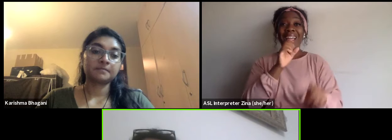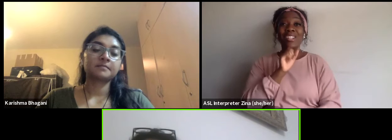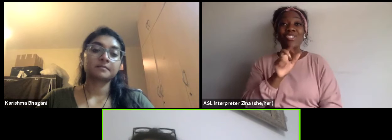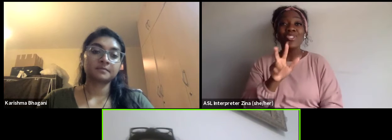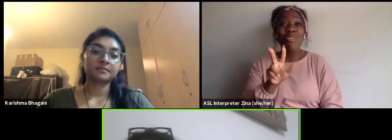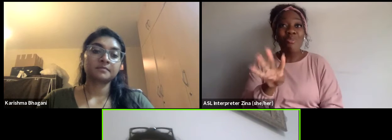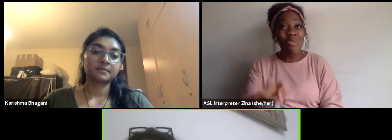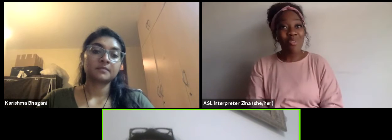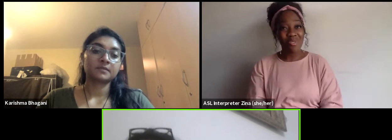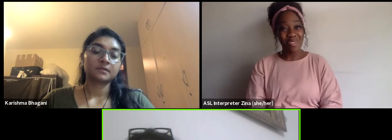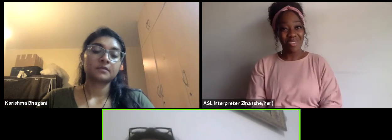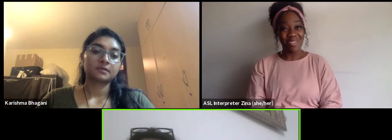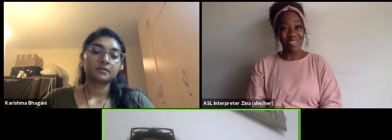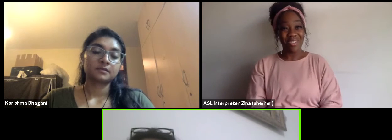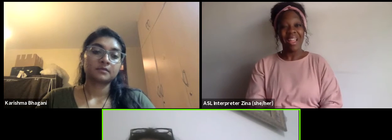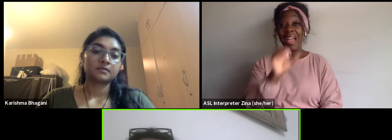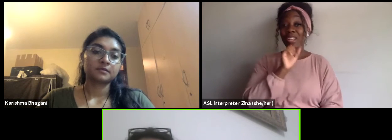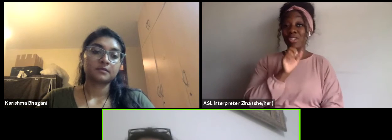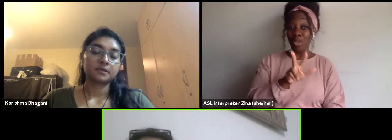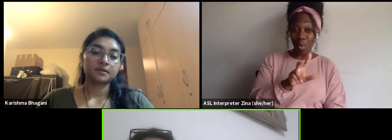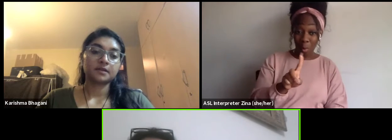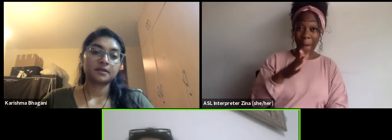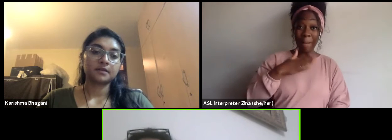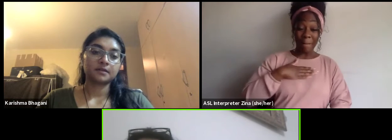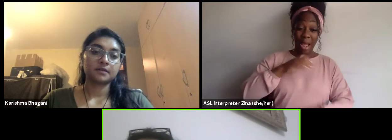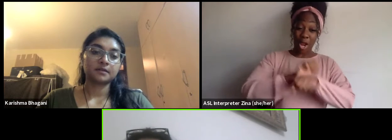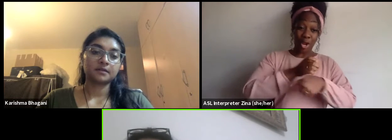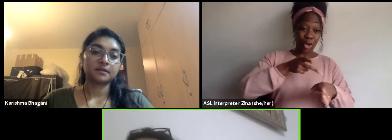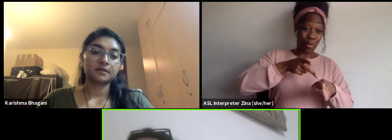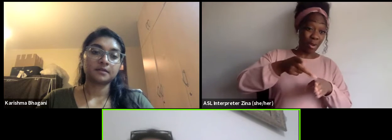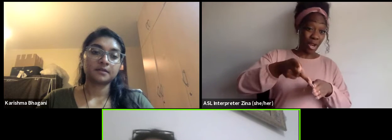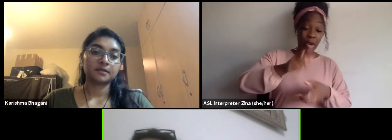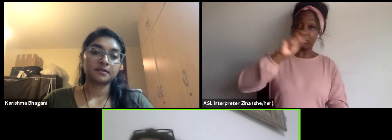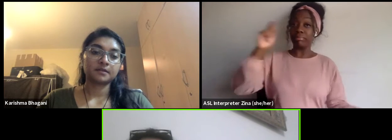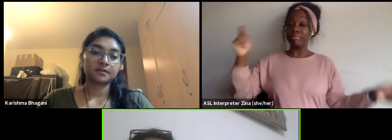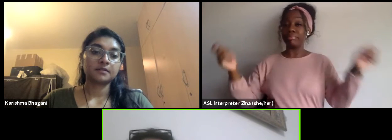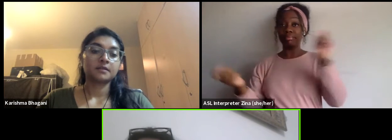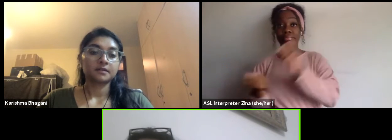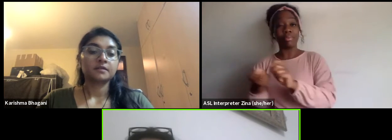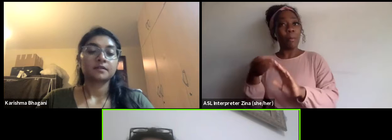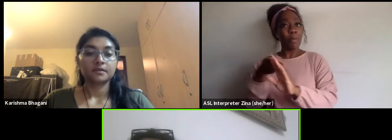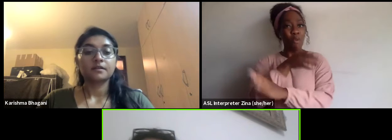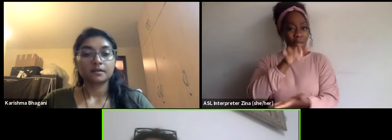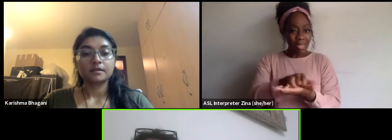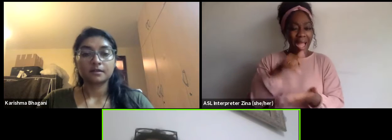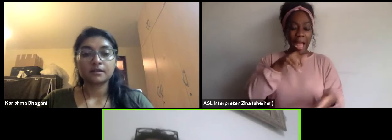when I discovered this, before that I was 100% in archeology, heritage, different master degrees